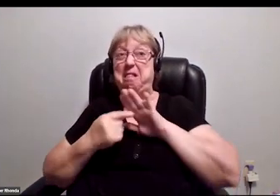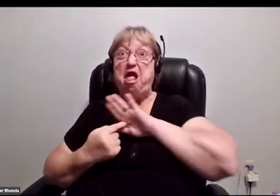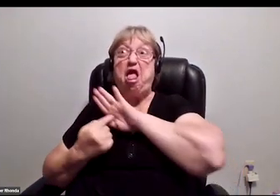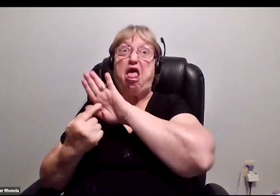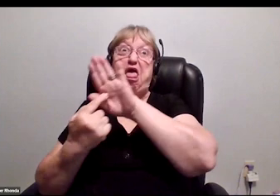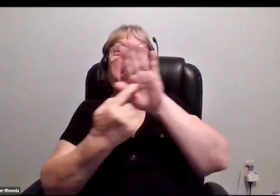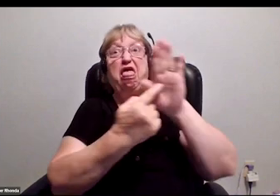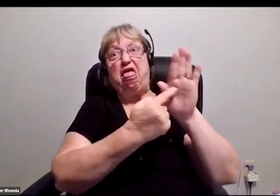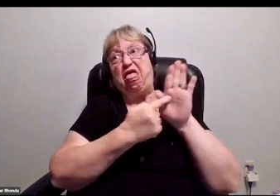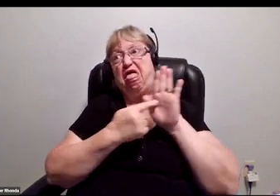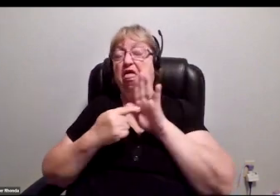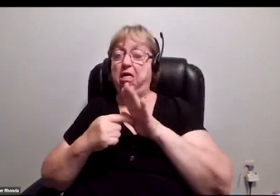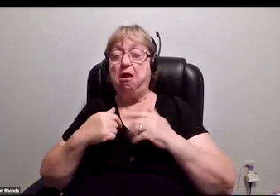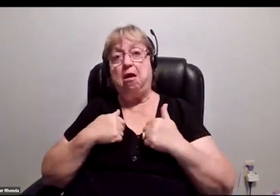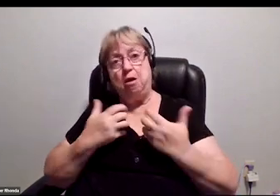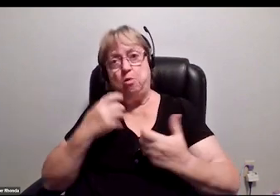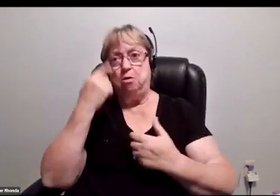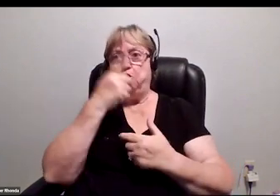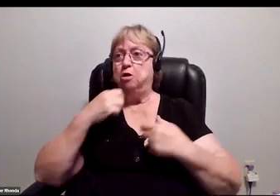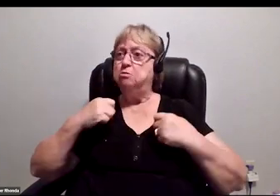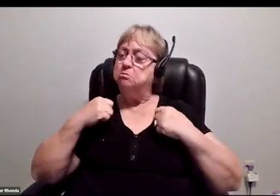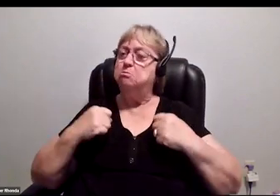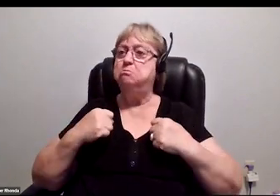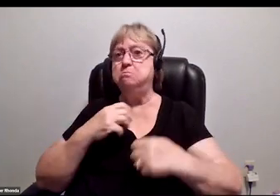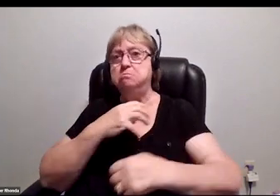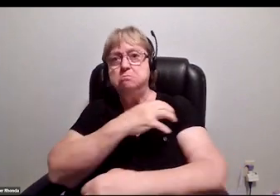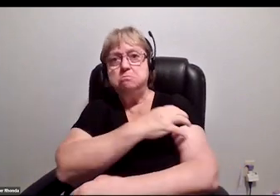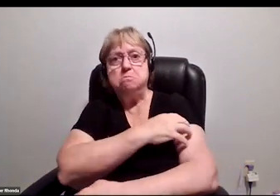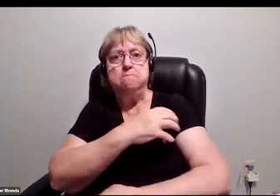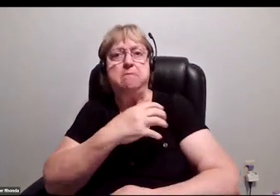I want to look powerful. I want to look competitive.